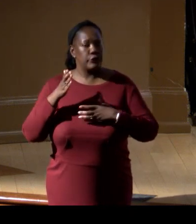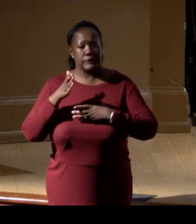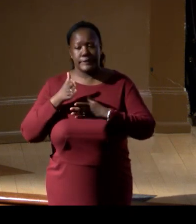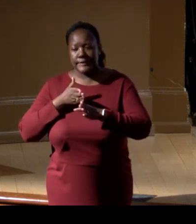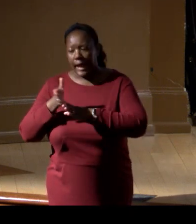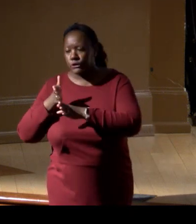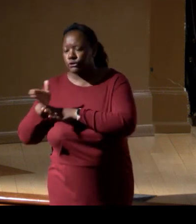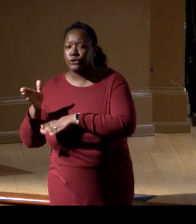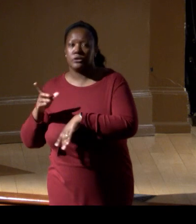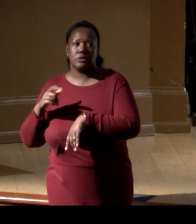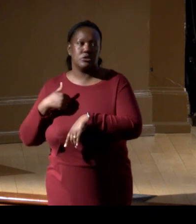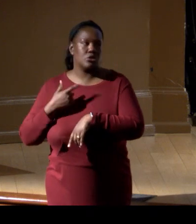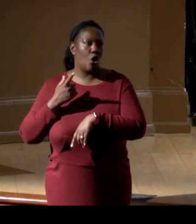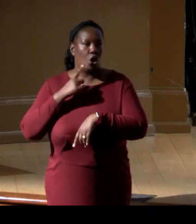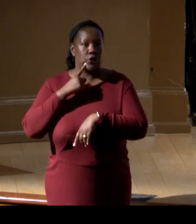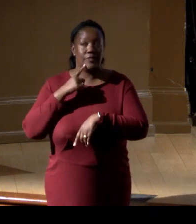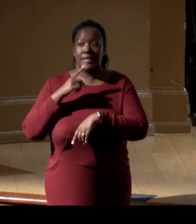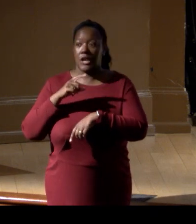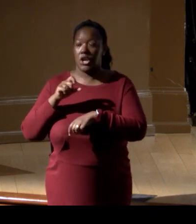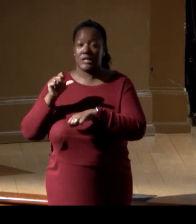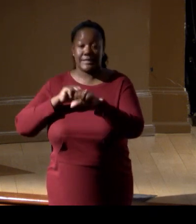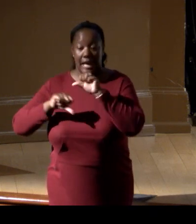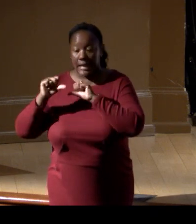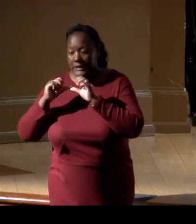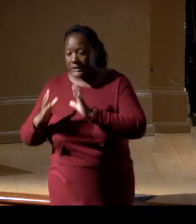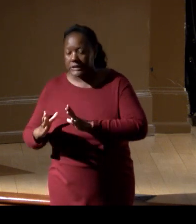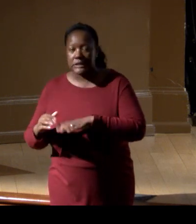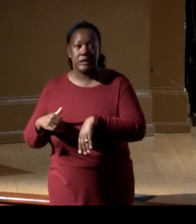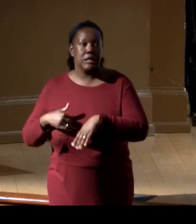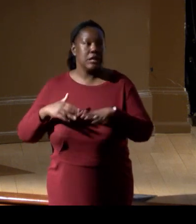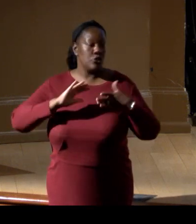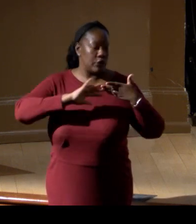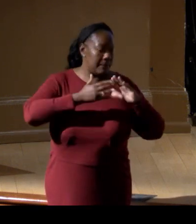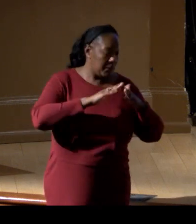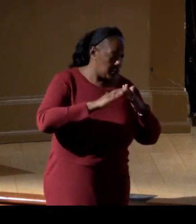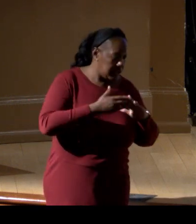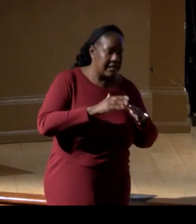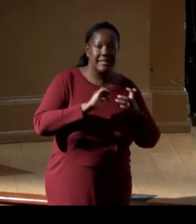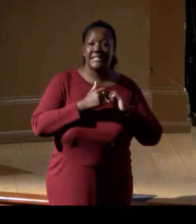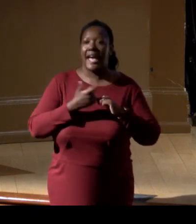Are there citizen scientists in that space? Are there local communities? How can you engage folks